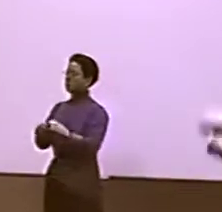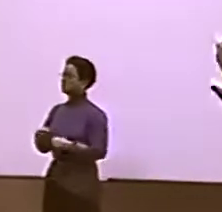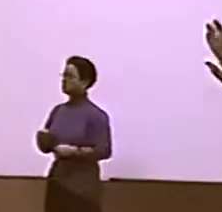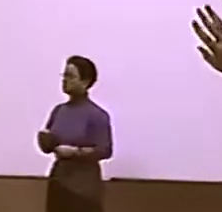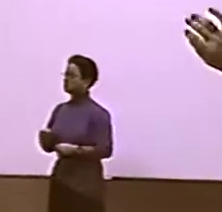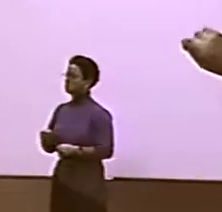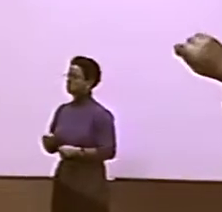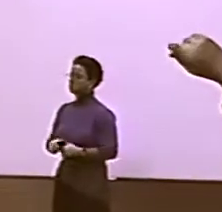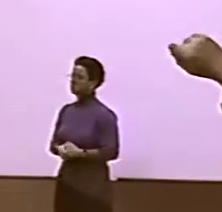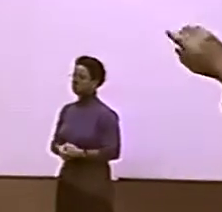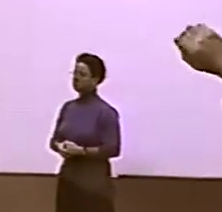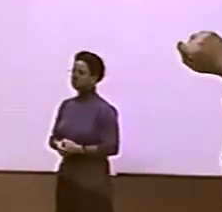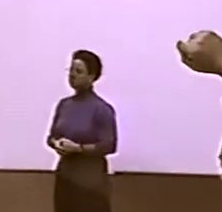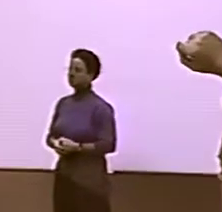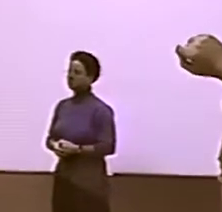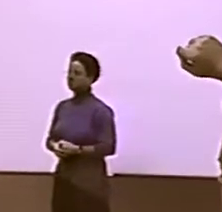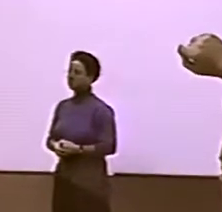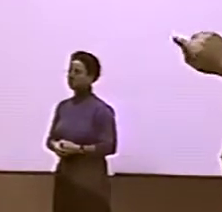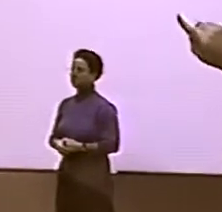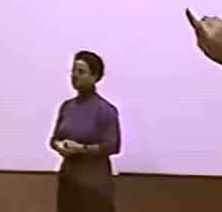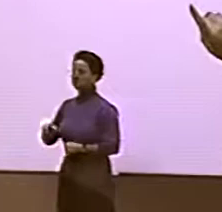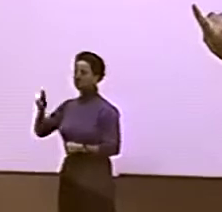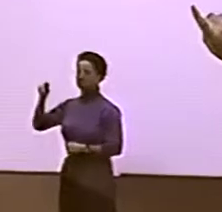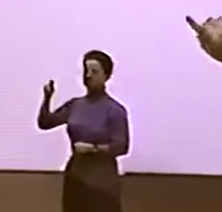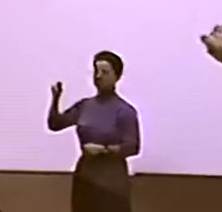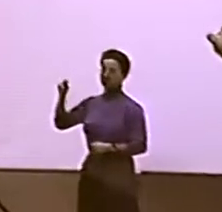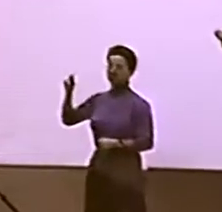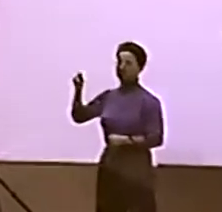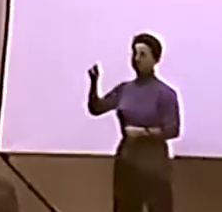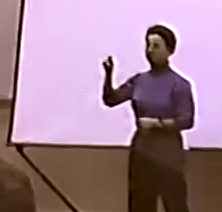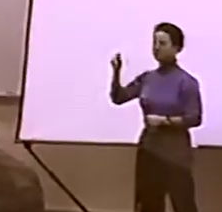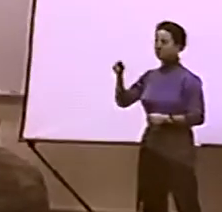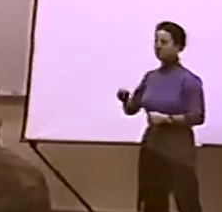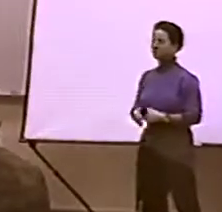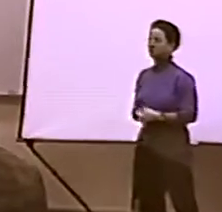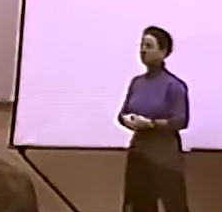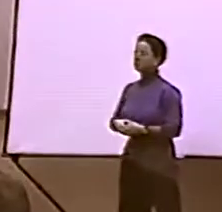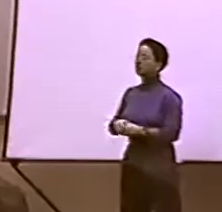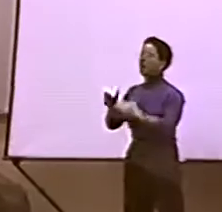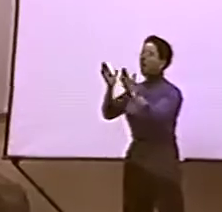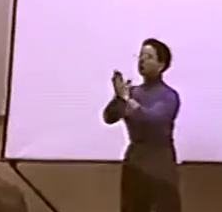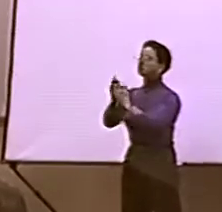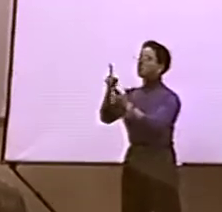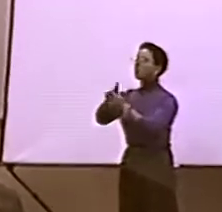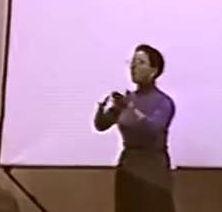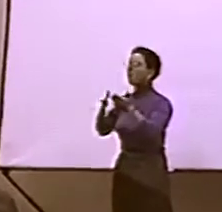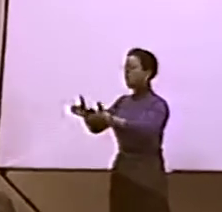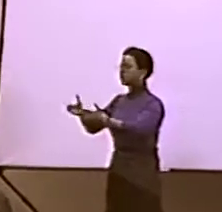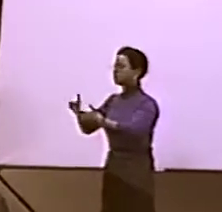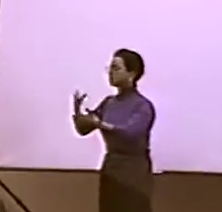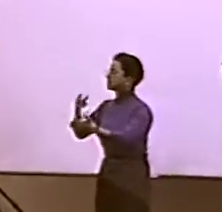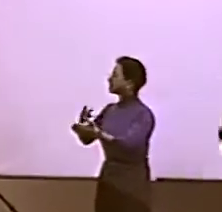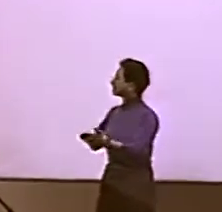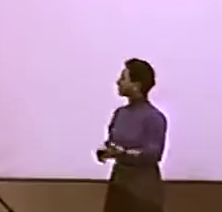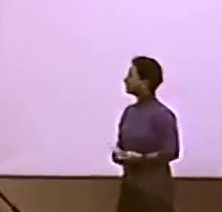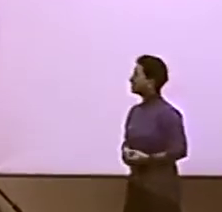I THINK THAT BACK THEN, BLACK DEAF PEOPLE HAD NO PROBLEMS, BUT NOW THEY HAVE MANY MORE PROBLEMS THAN IN THE PAST.